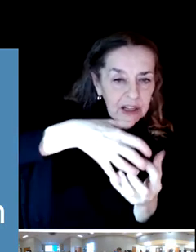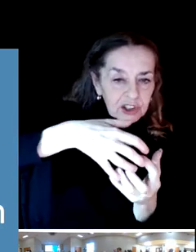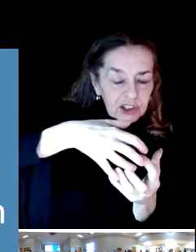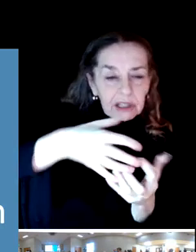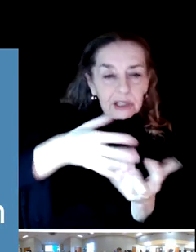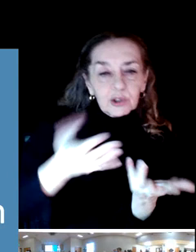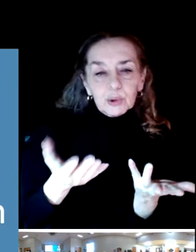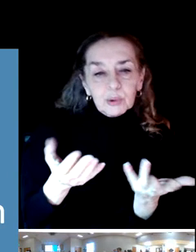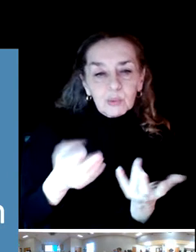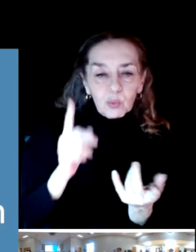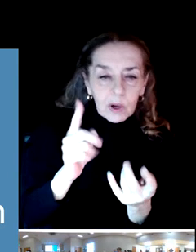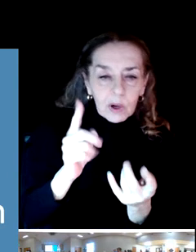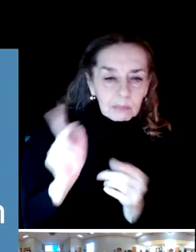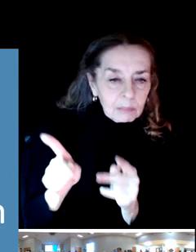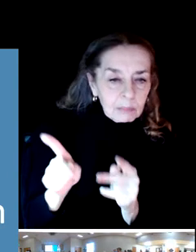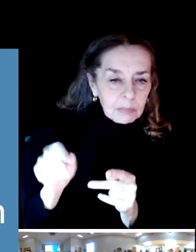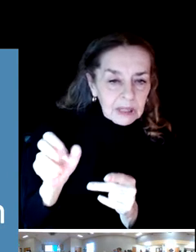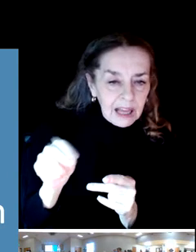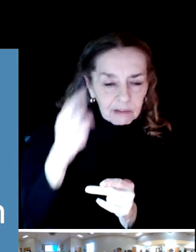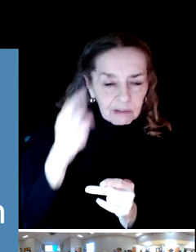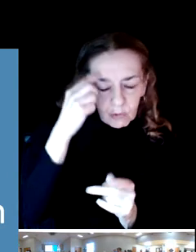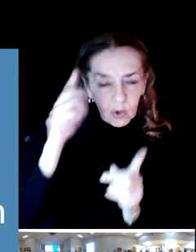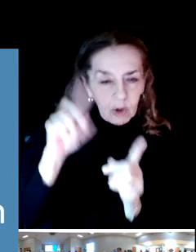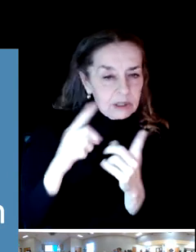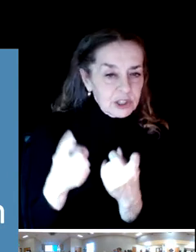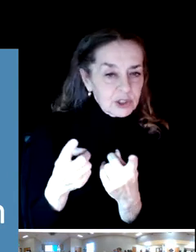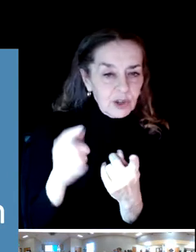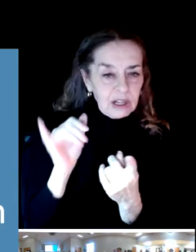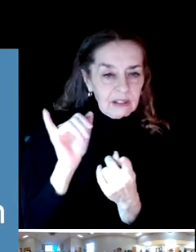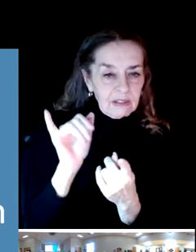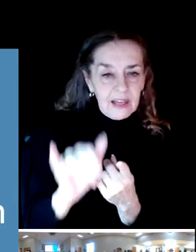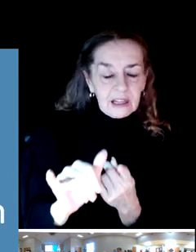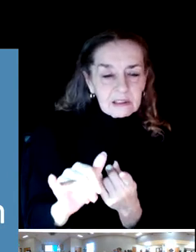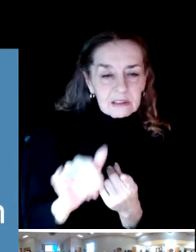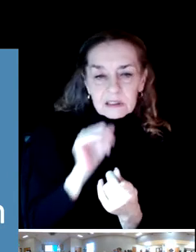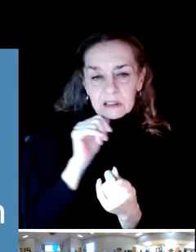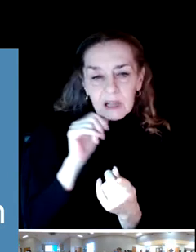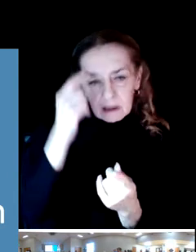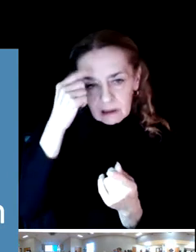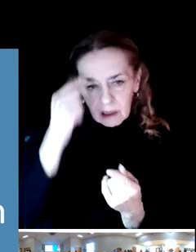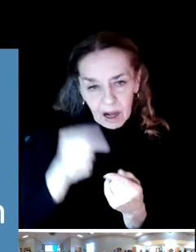plan for the district that isn't, that isn't in contradiction.